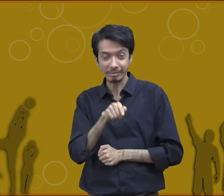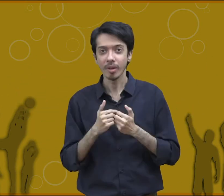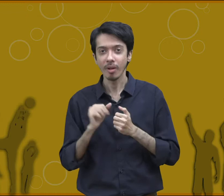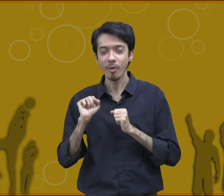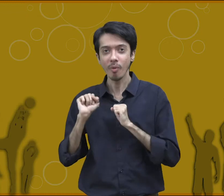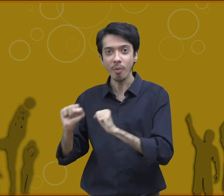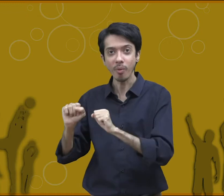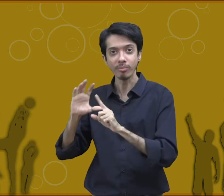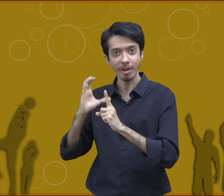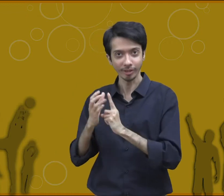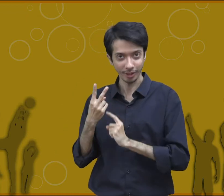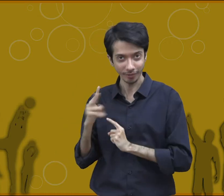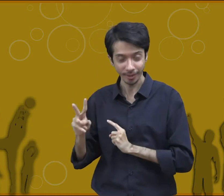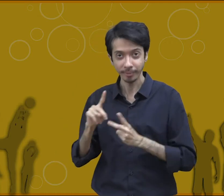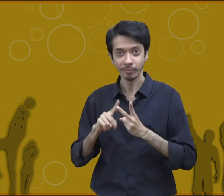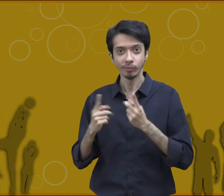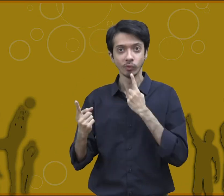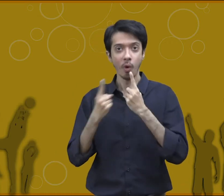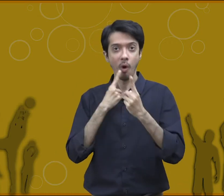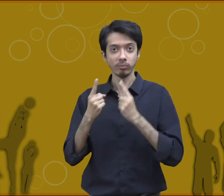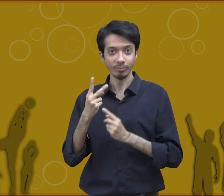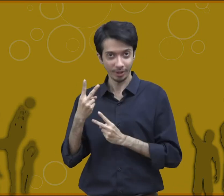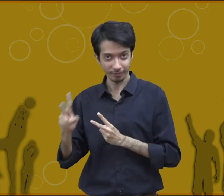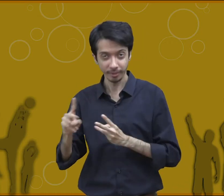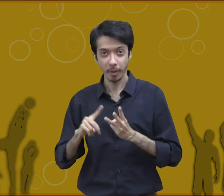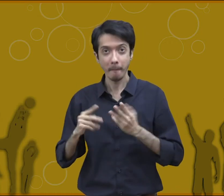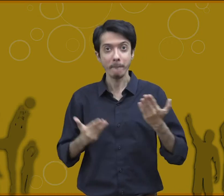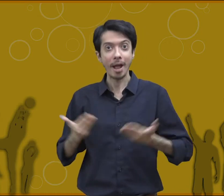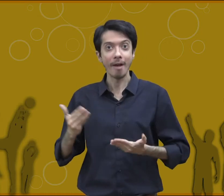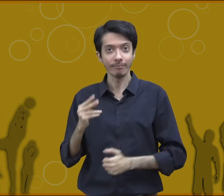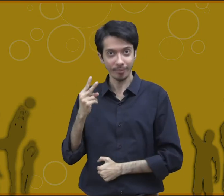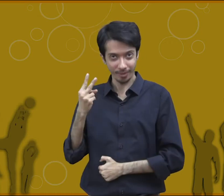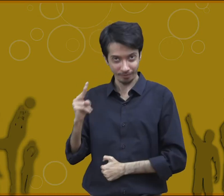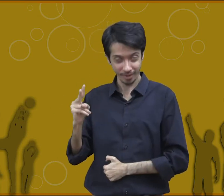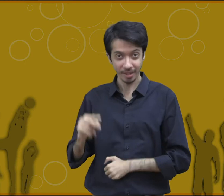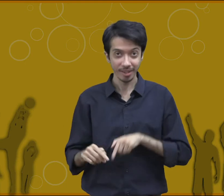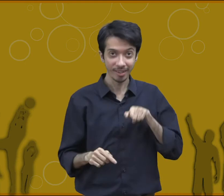the world. They have different culture, they talk differently, they have different habits.